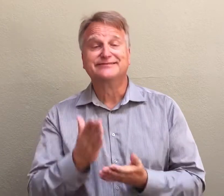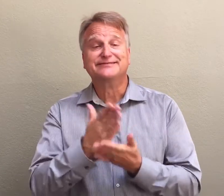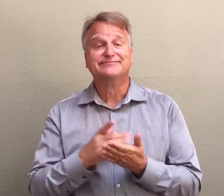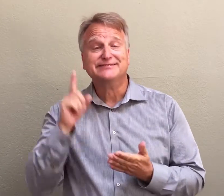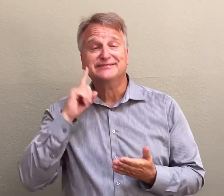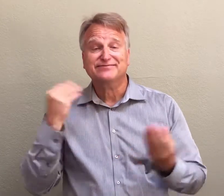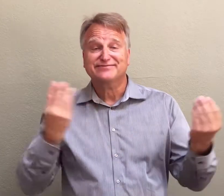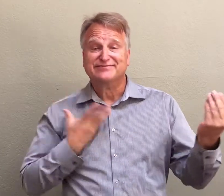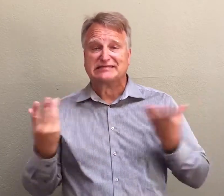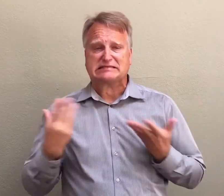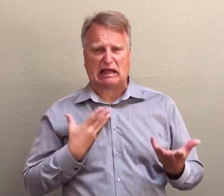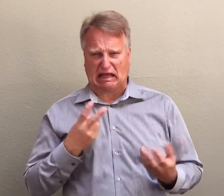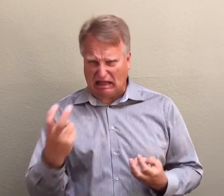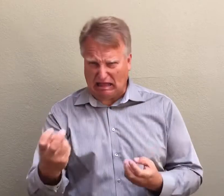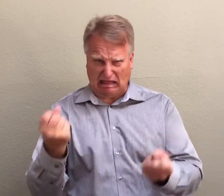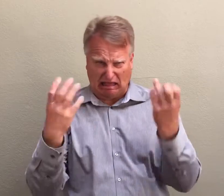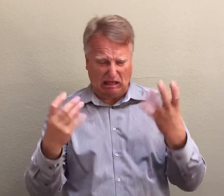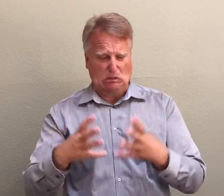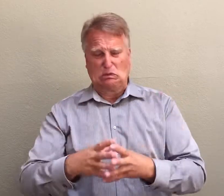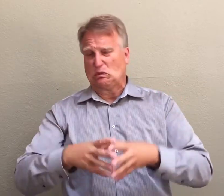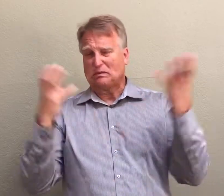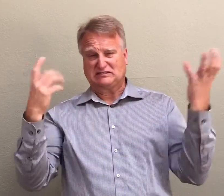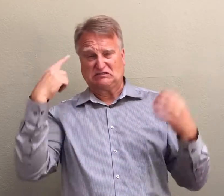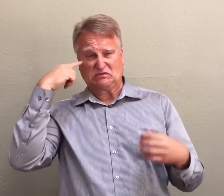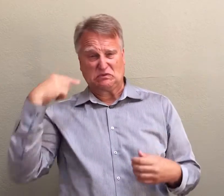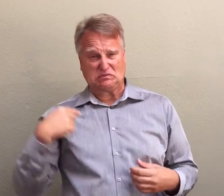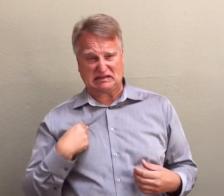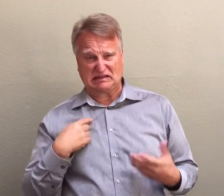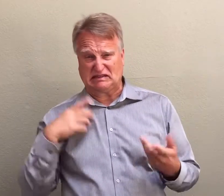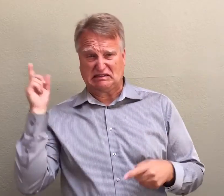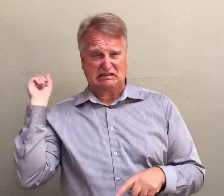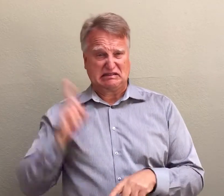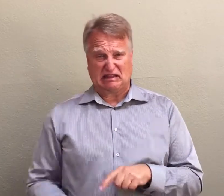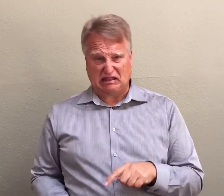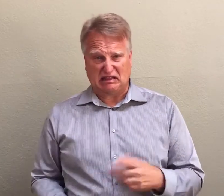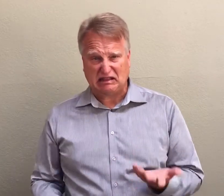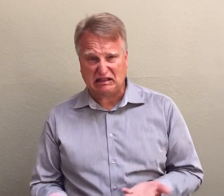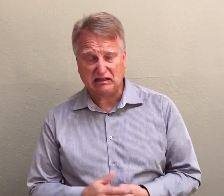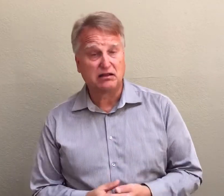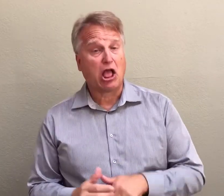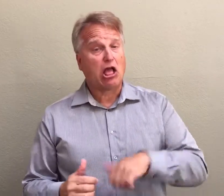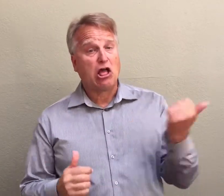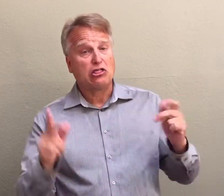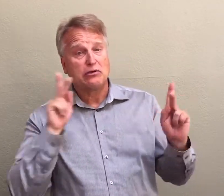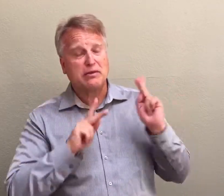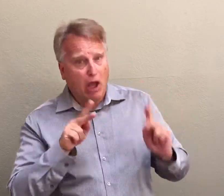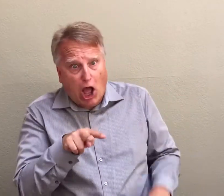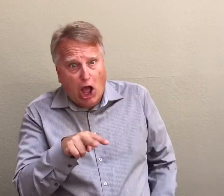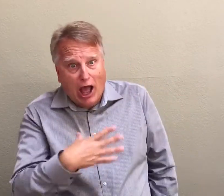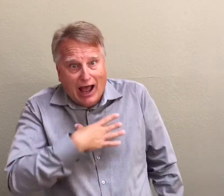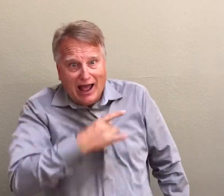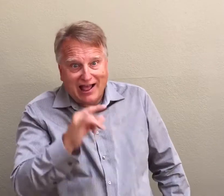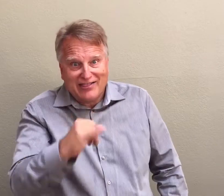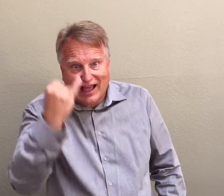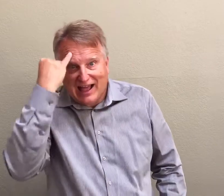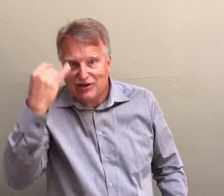Some Deaf people have informed me that this kind of arrangement would be too burdensome for them. Yet others liked this idea and would want to try this technique.